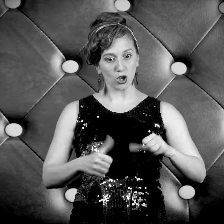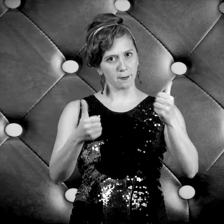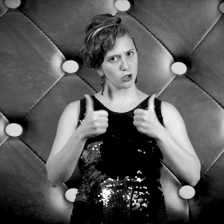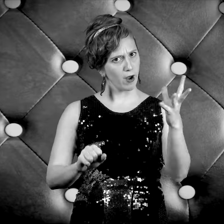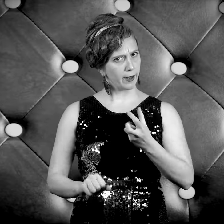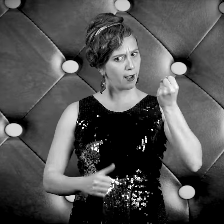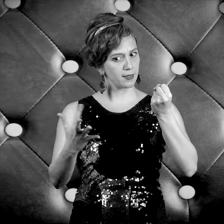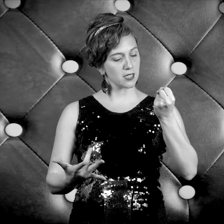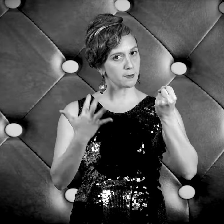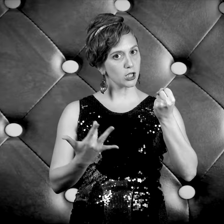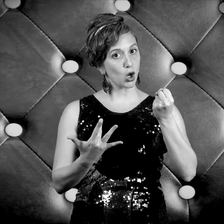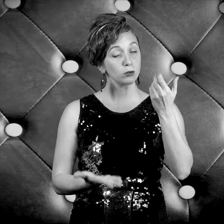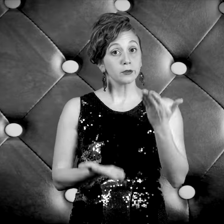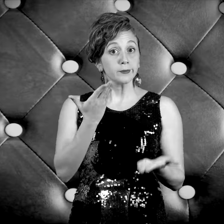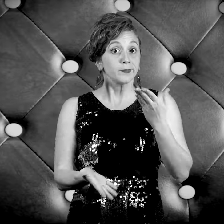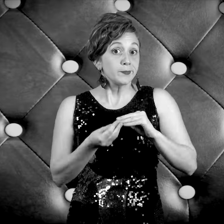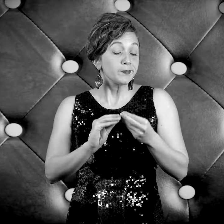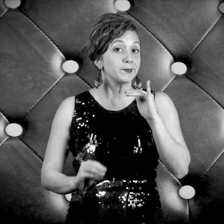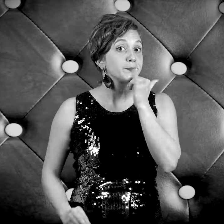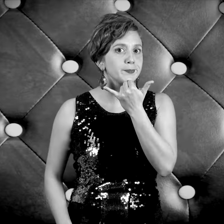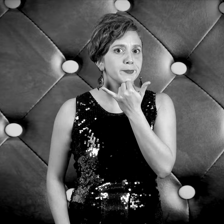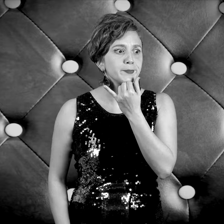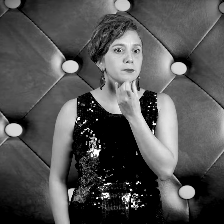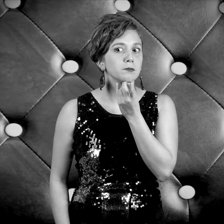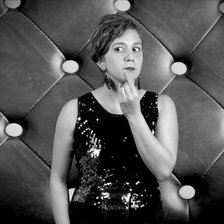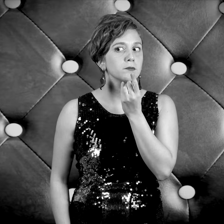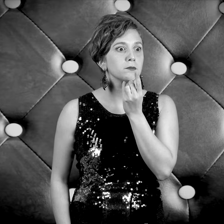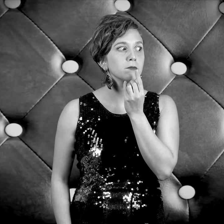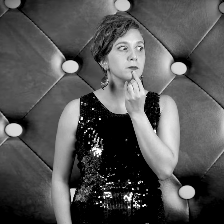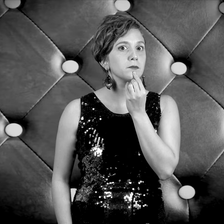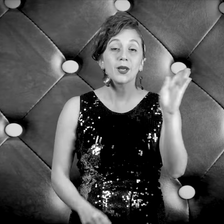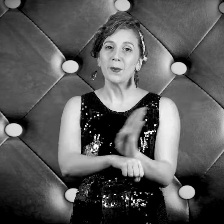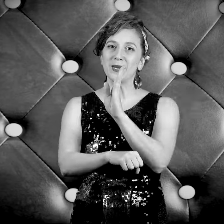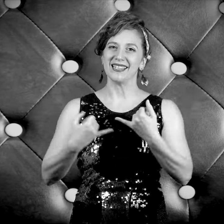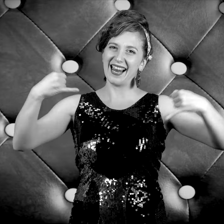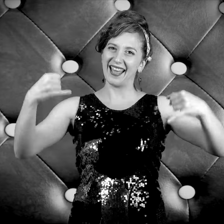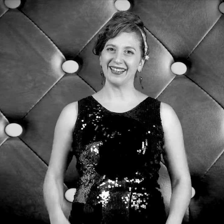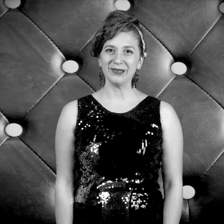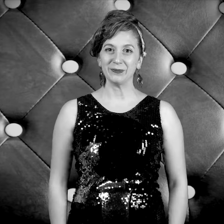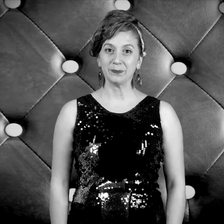Each time I tried I got a busy tone Not my baby’s number Just a brrr, brrr, brrr, brrr, busy line